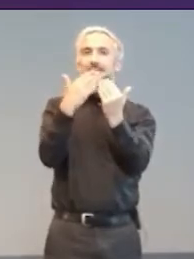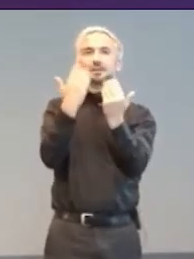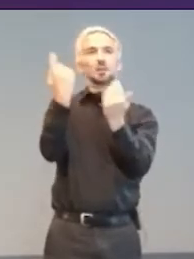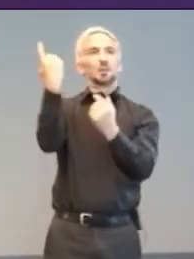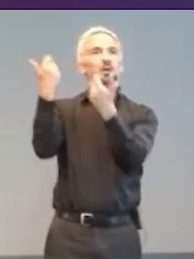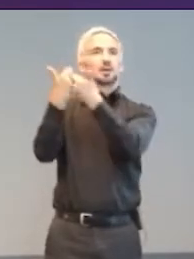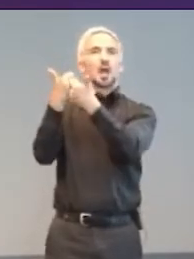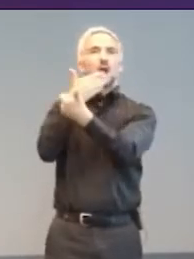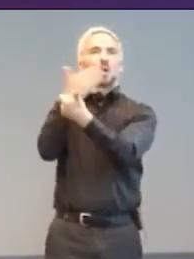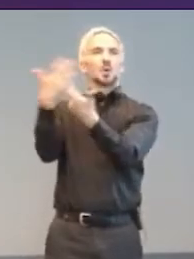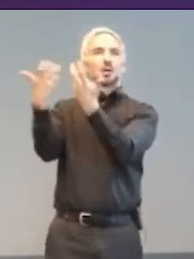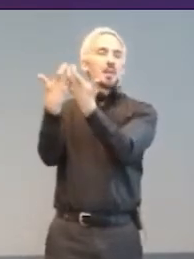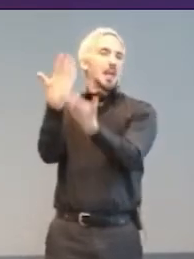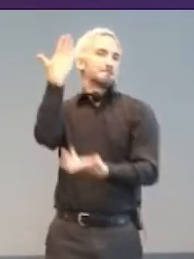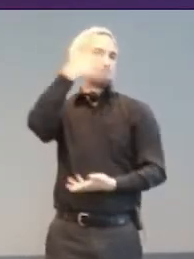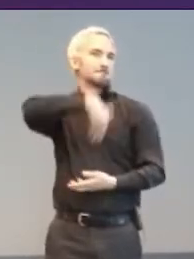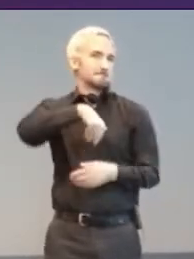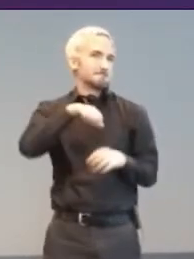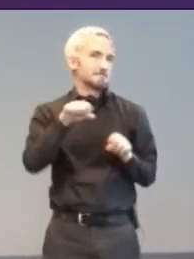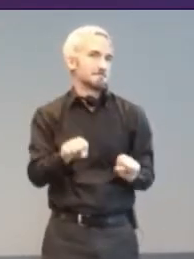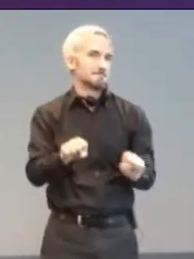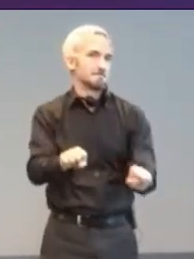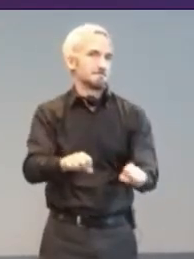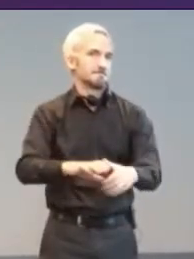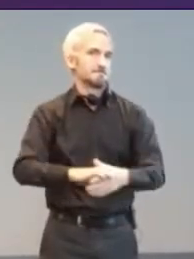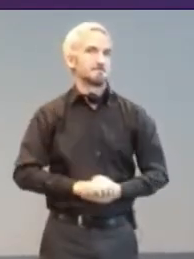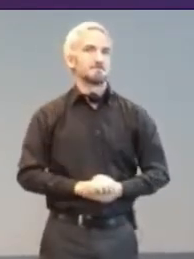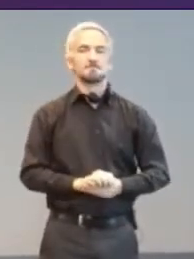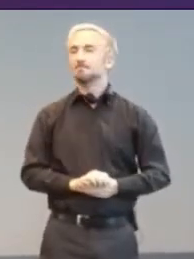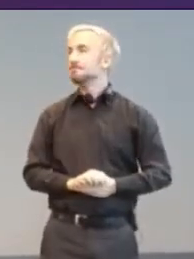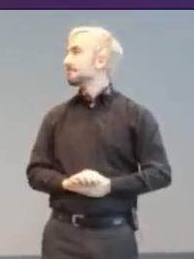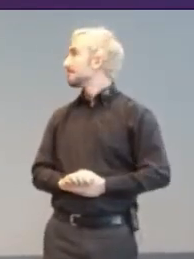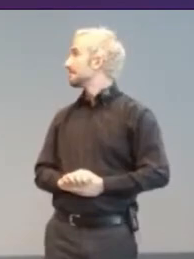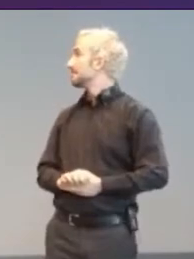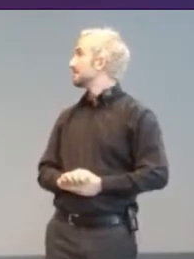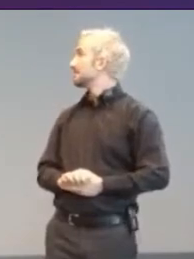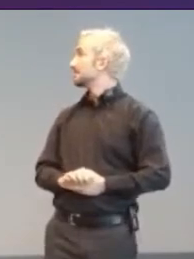2012 Saw the launch of the Game Accessibility Information symbol, or Joypad Rider.